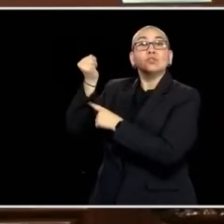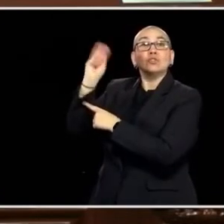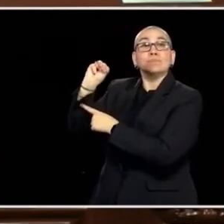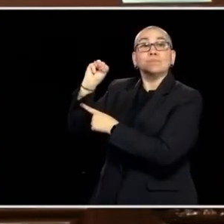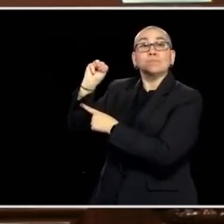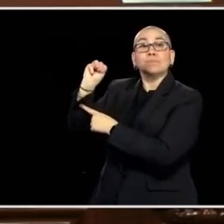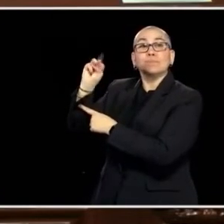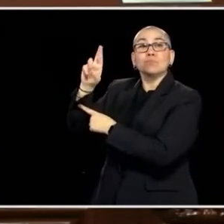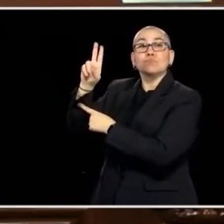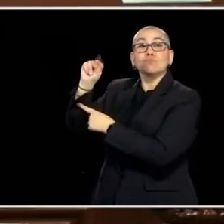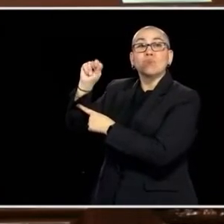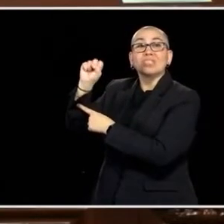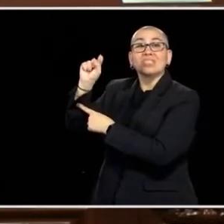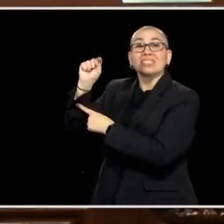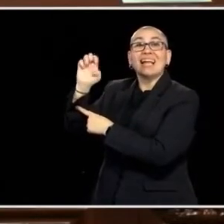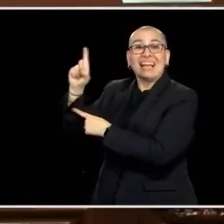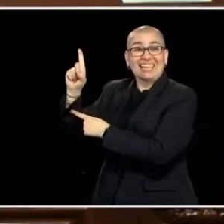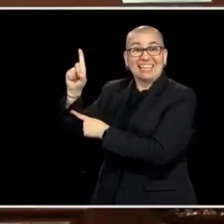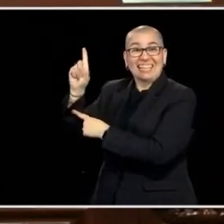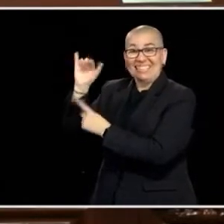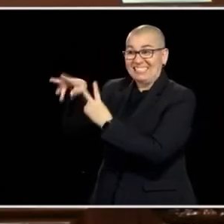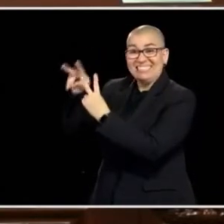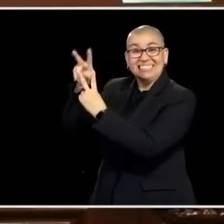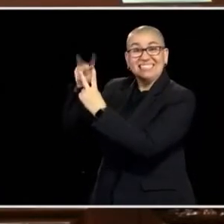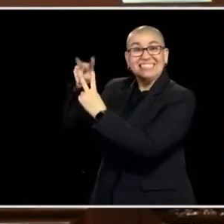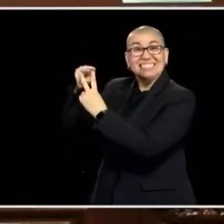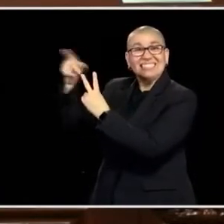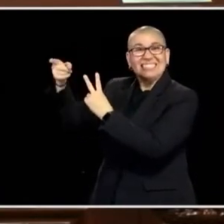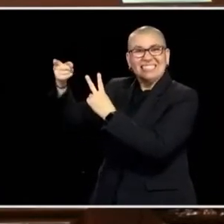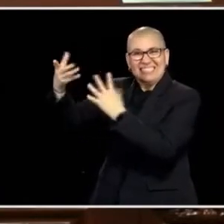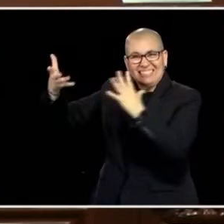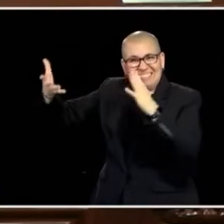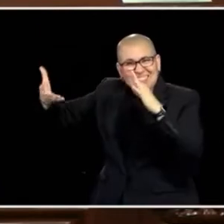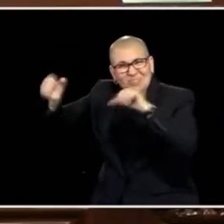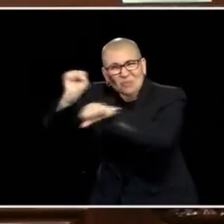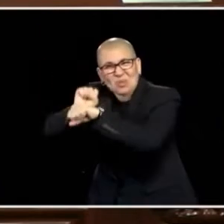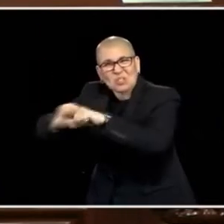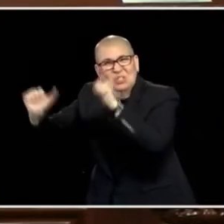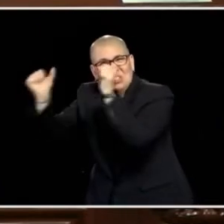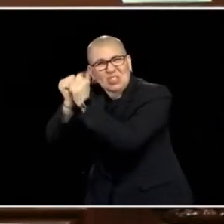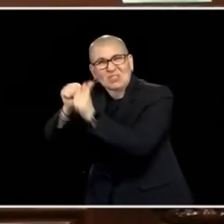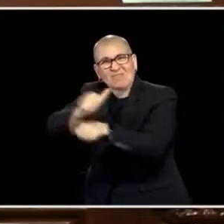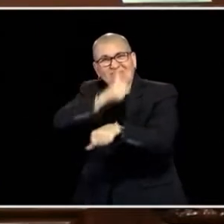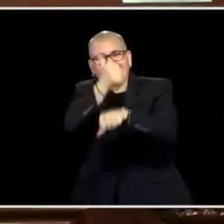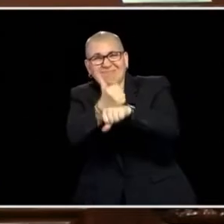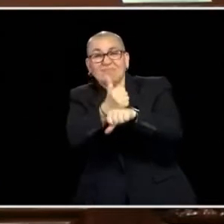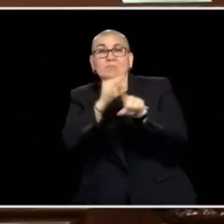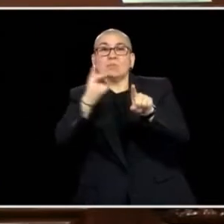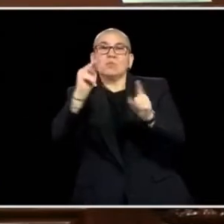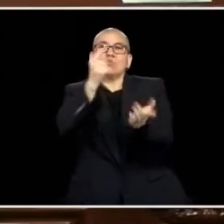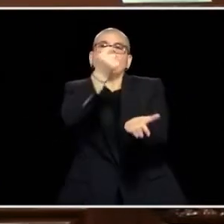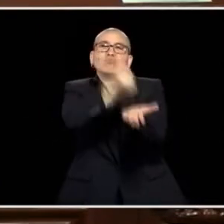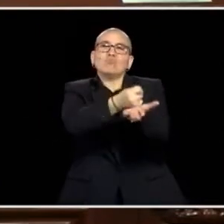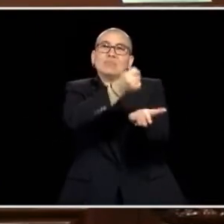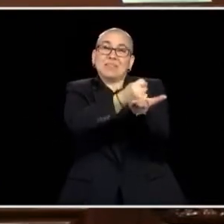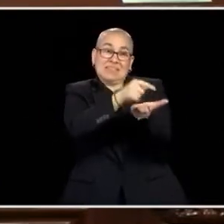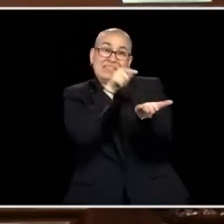THE STATE THAT PUSHED ON THIS ISSUE. MINNESOTA WAS THE STATE THAT SET UP SOME OF THE EARLIEST TREATMENT COURTS. MINNESOTA WAS THE STATE THAT